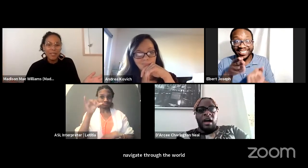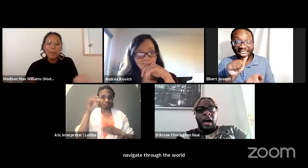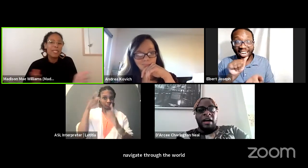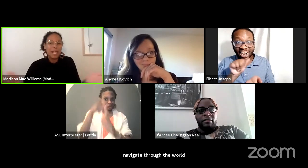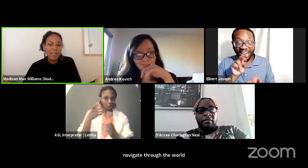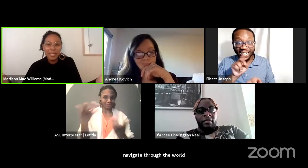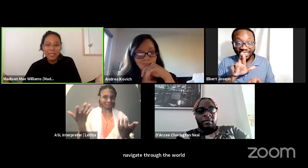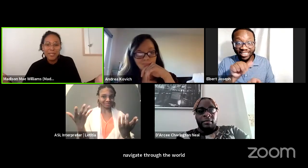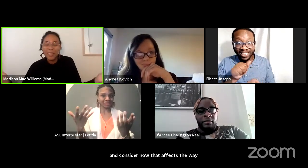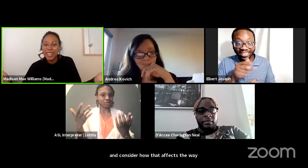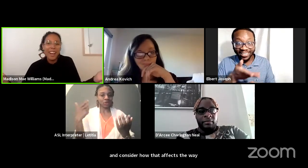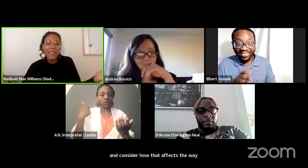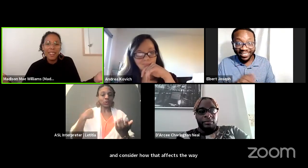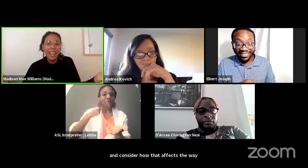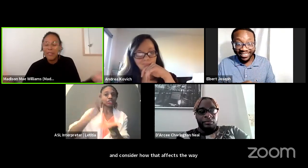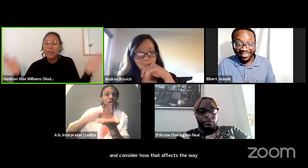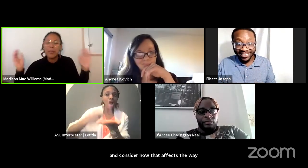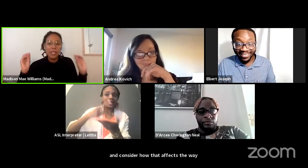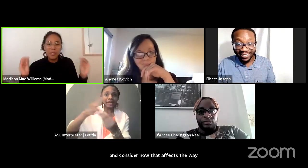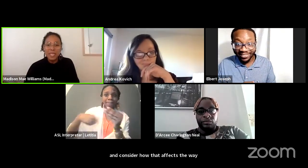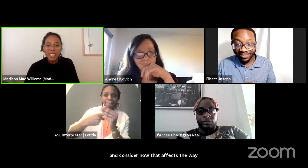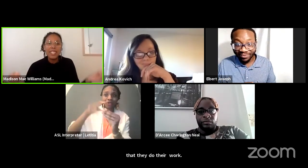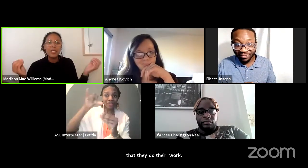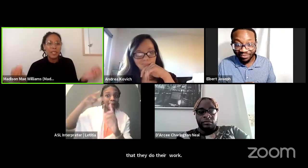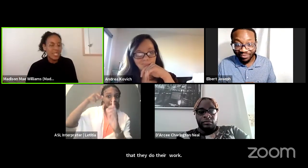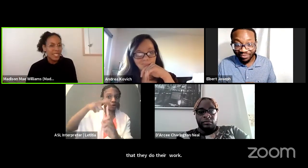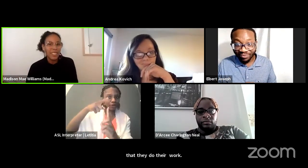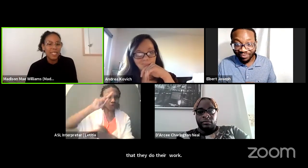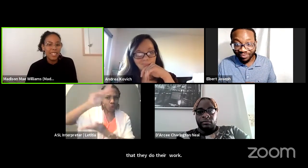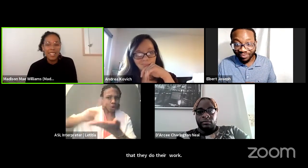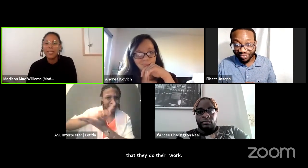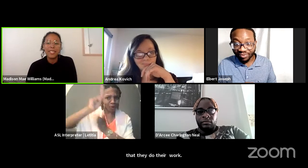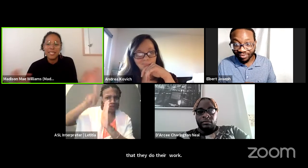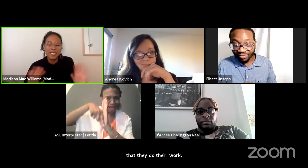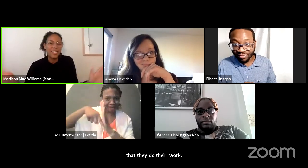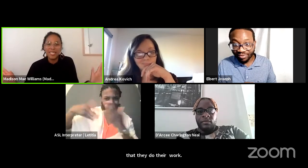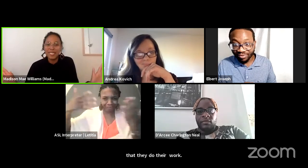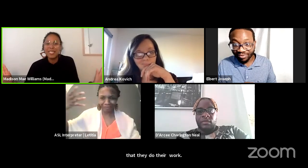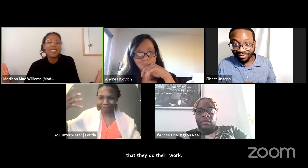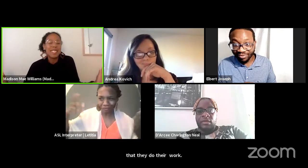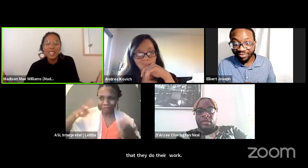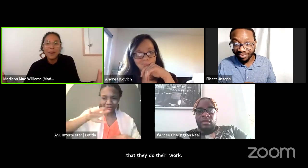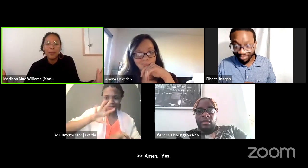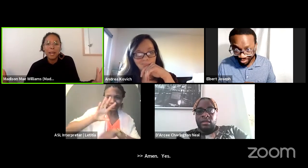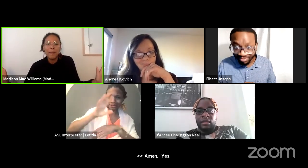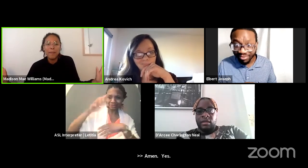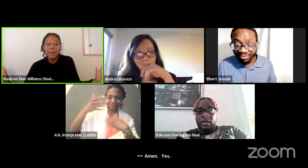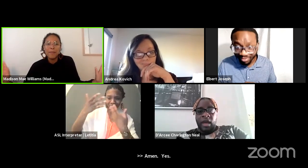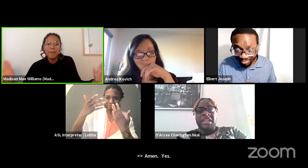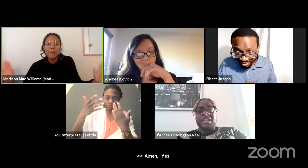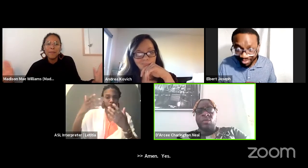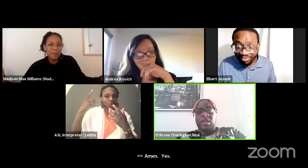We've been talking about this for an hour and a half. If you need to consider it there's ain't no other way.